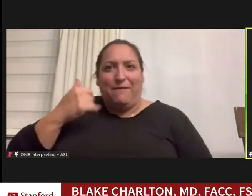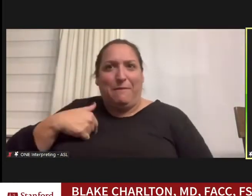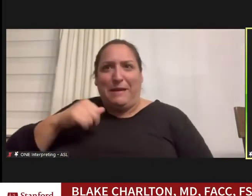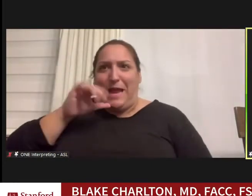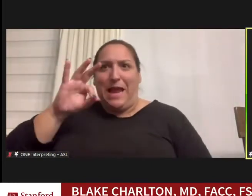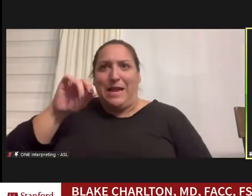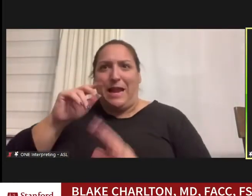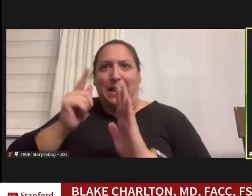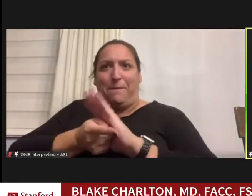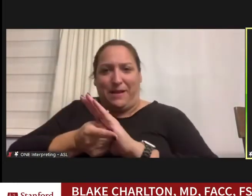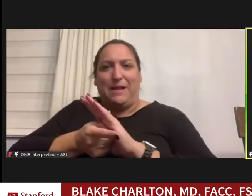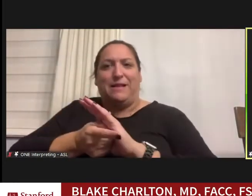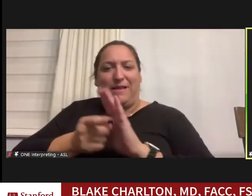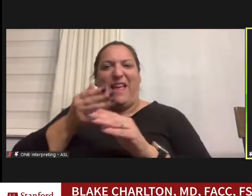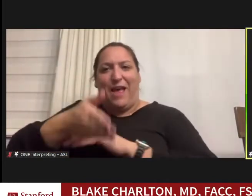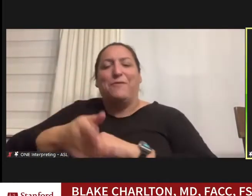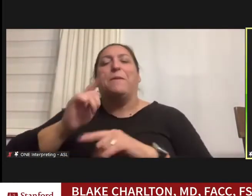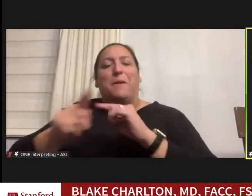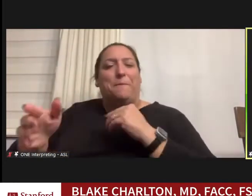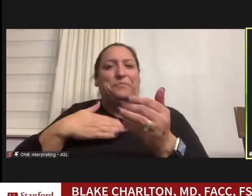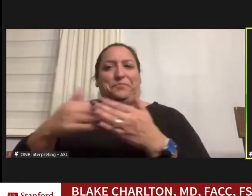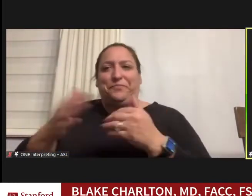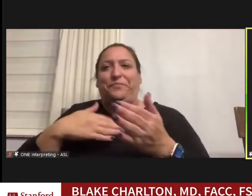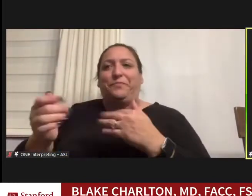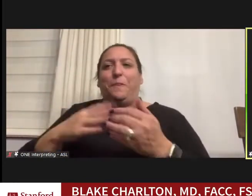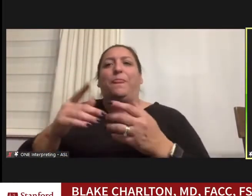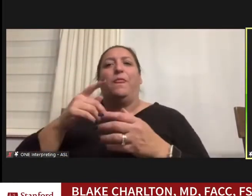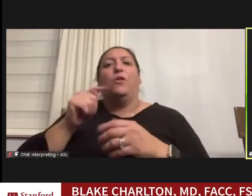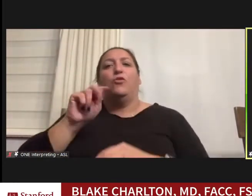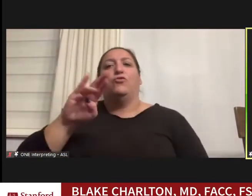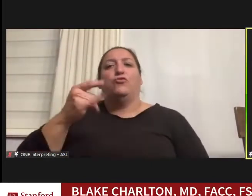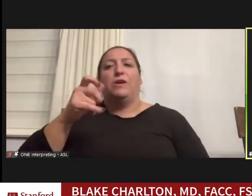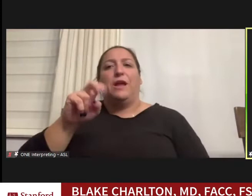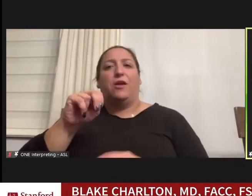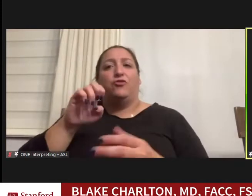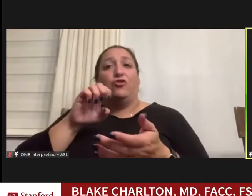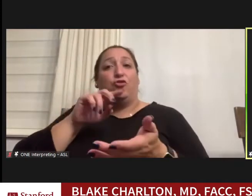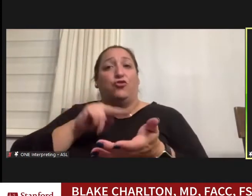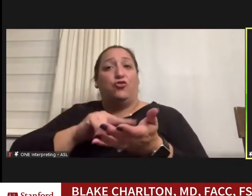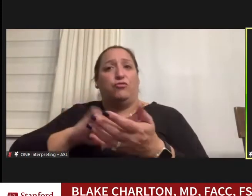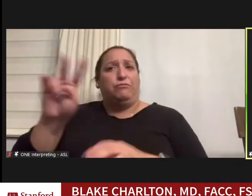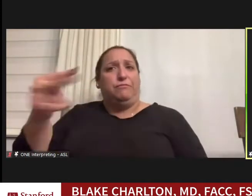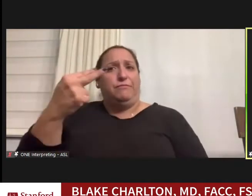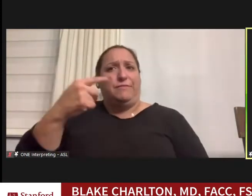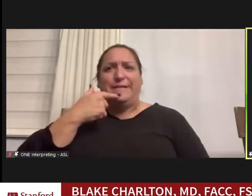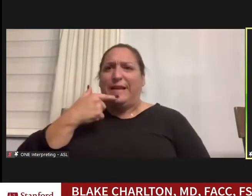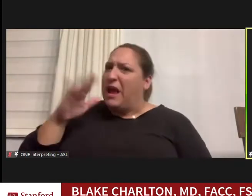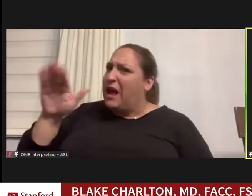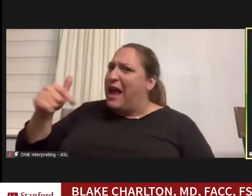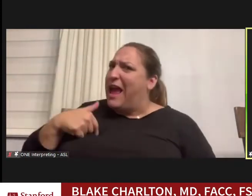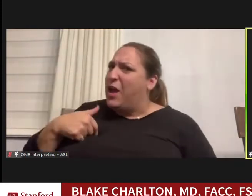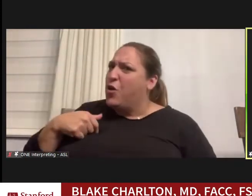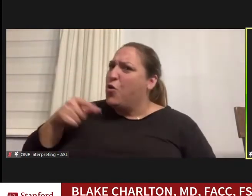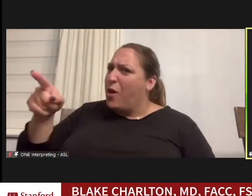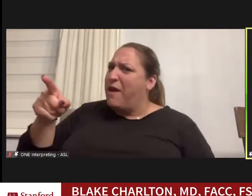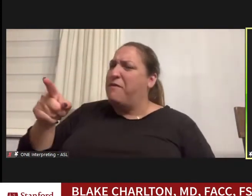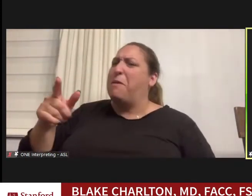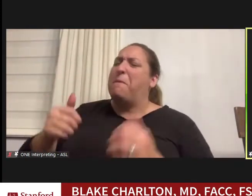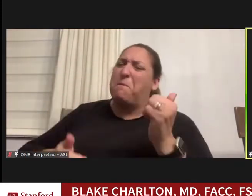And in walks the triage nurse. She looks at me and says you know I have the most heartbreaking difficult walk-in,